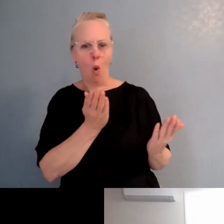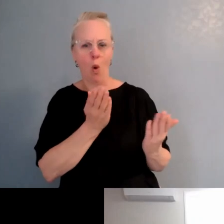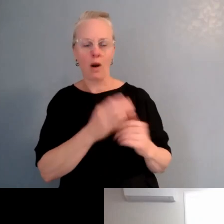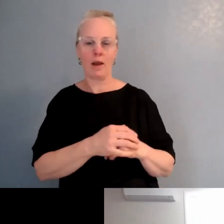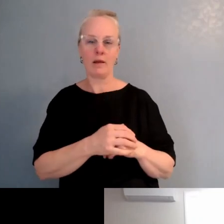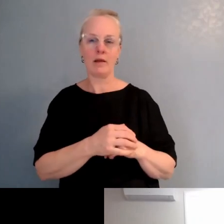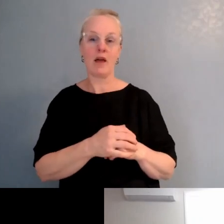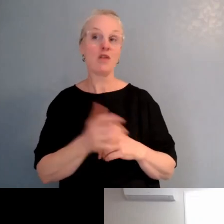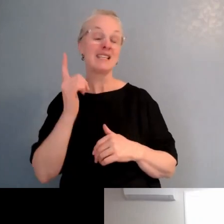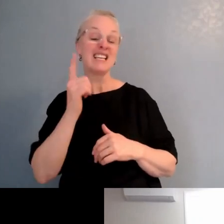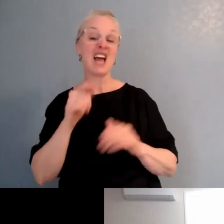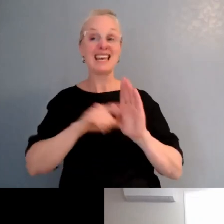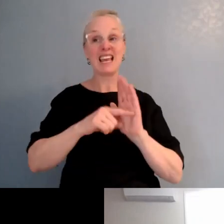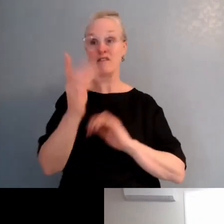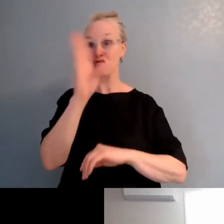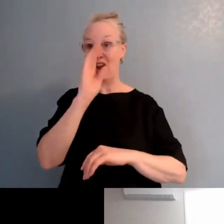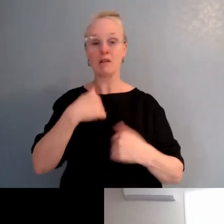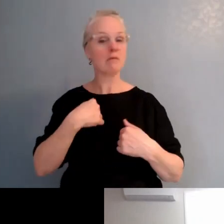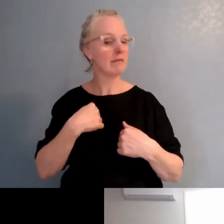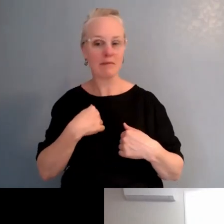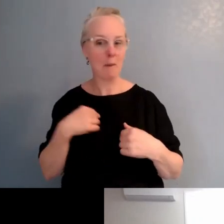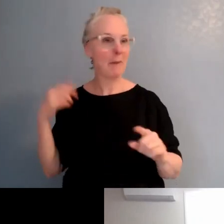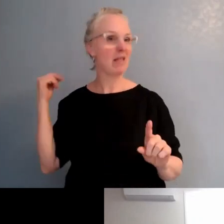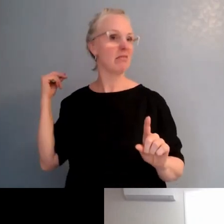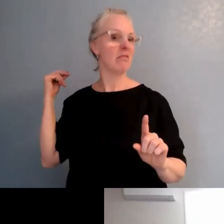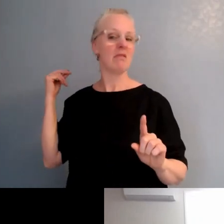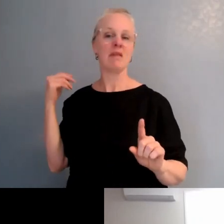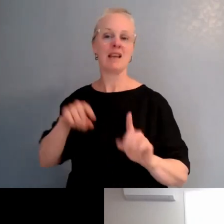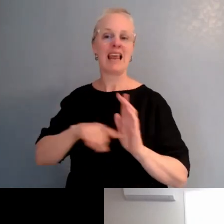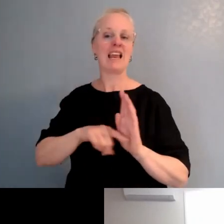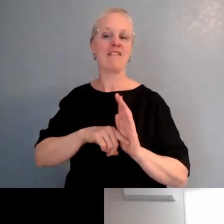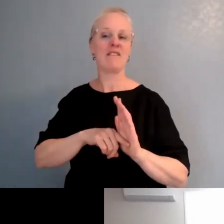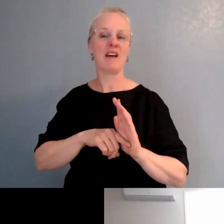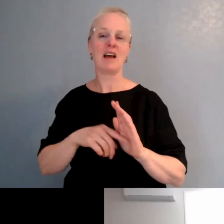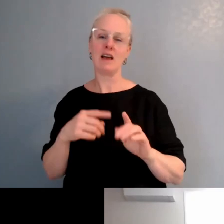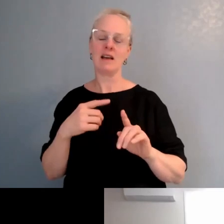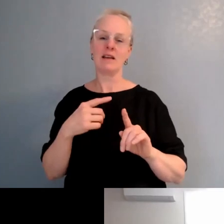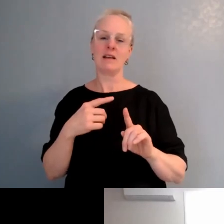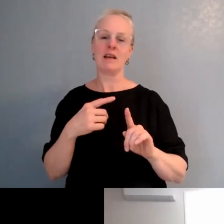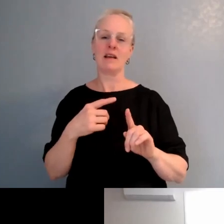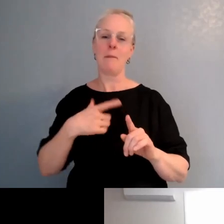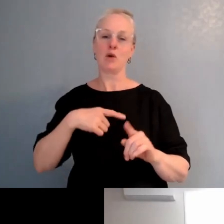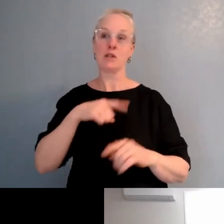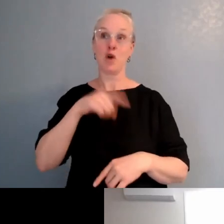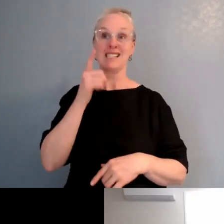but maybe behind my back. But having a couple of kids in their classes that are gonna add numbers, but really it was around what they're gonna add